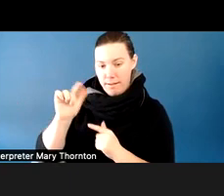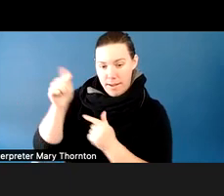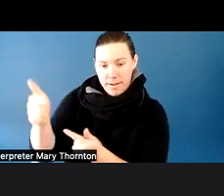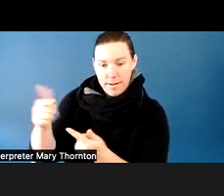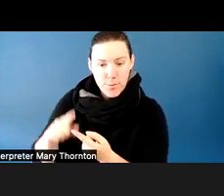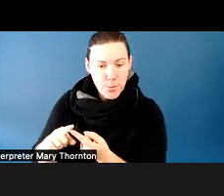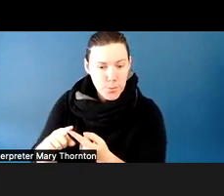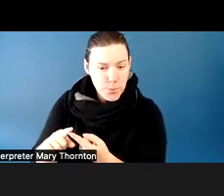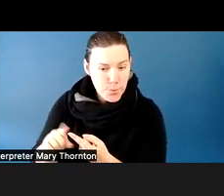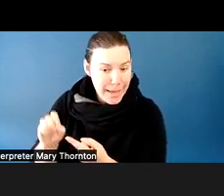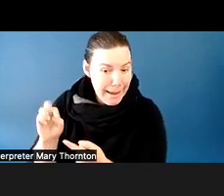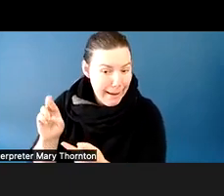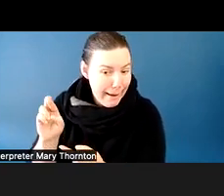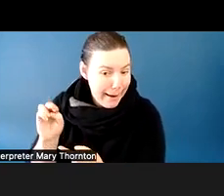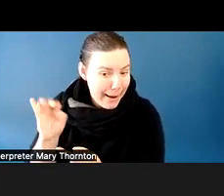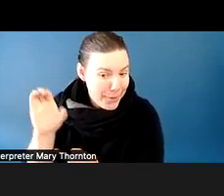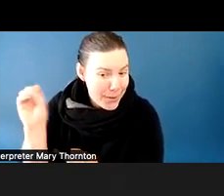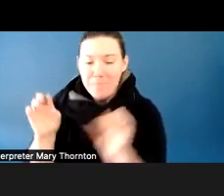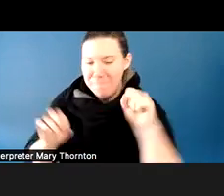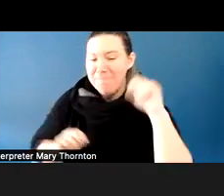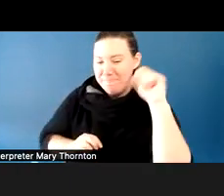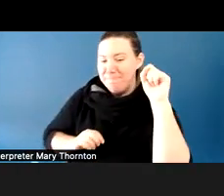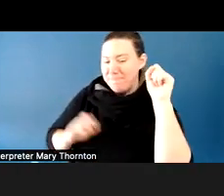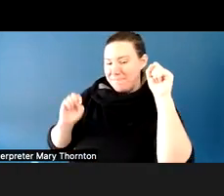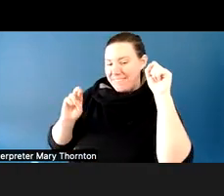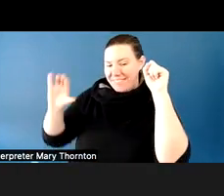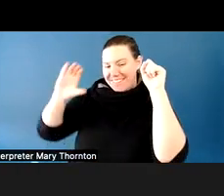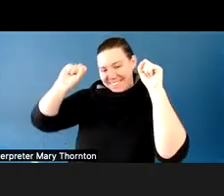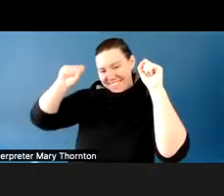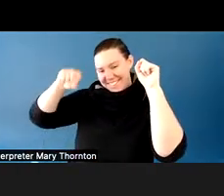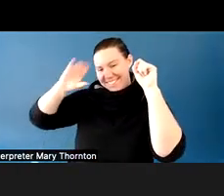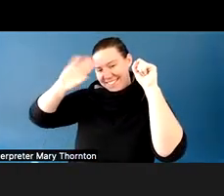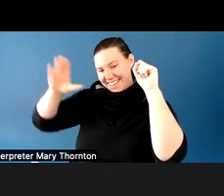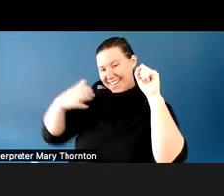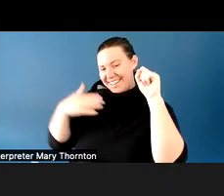ERIC TREKELL: Perfect. Thank you. Thank you so much, Kathryn.